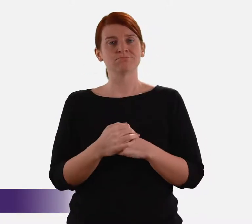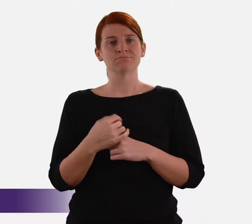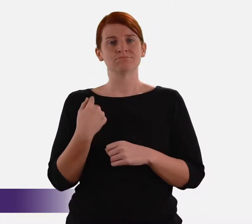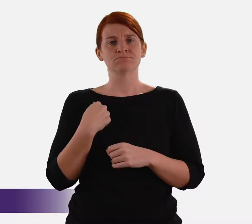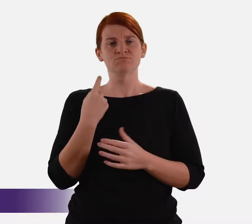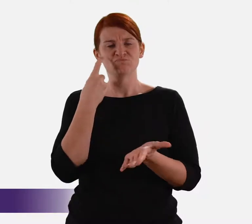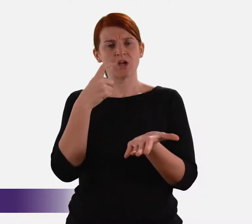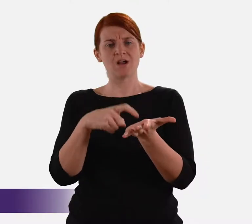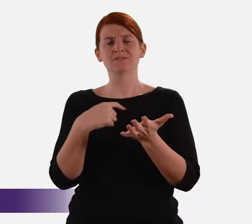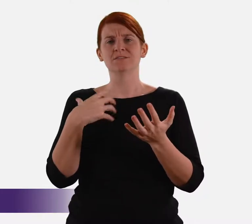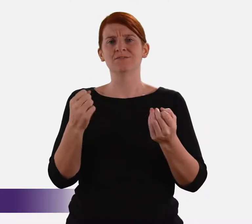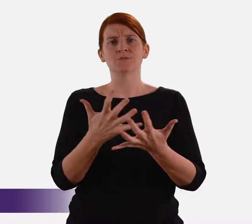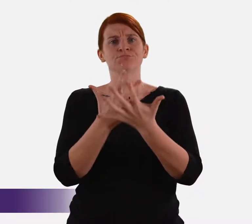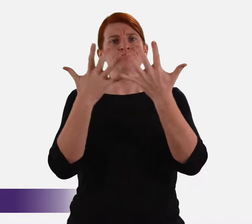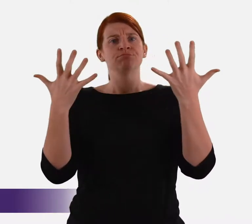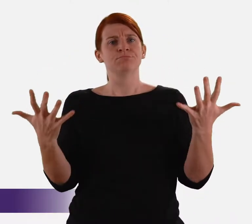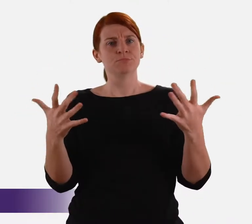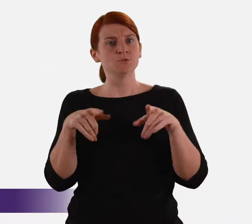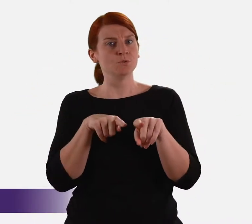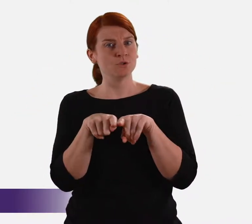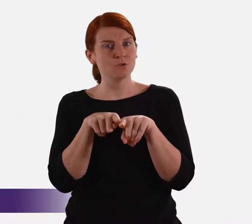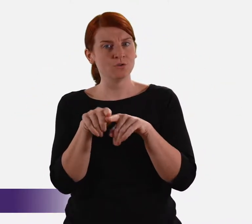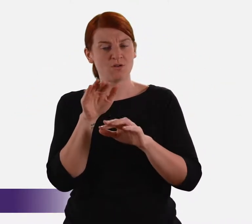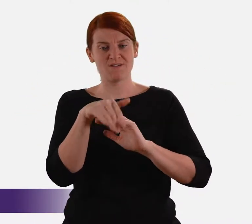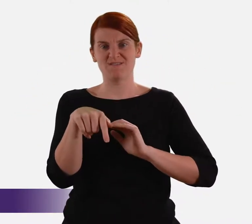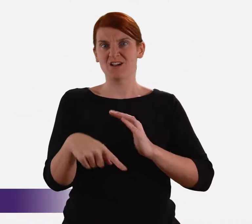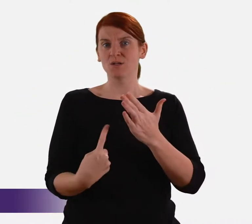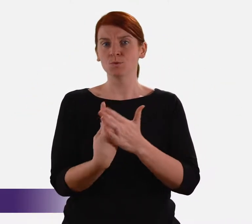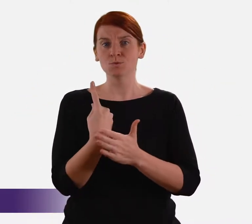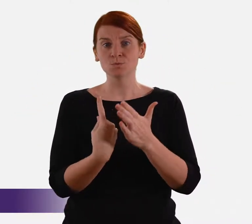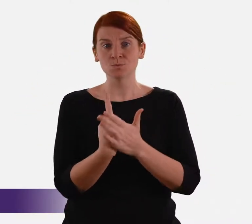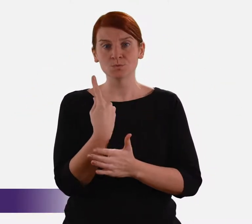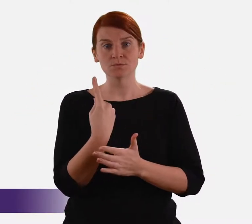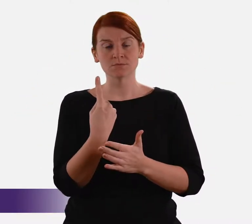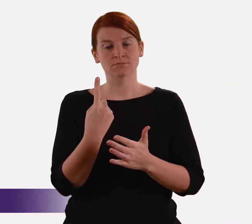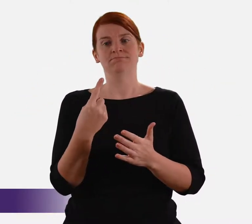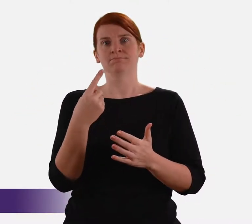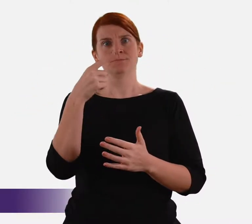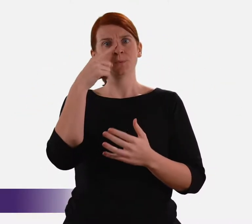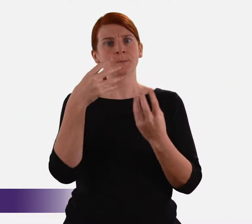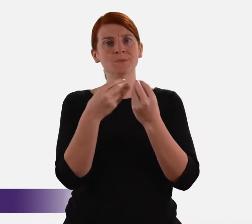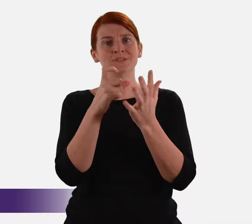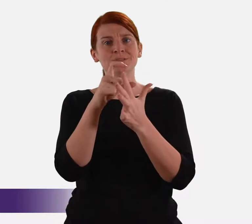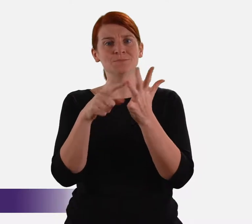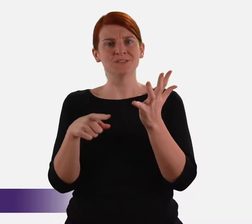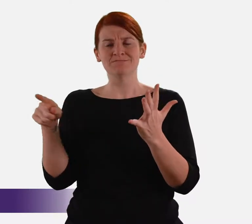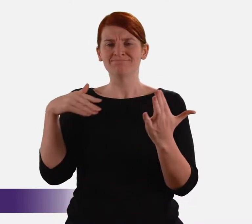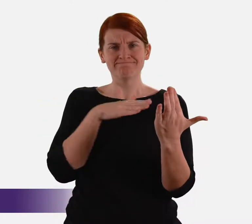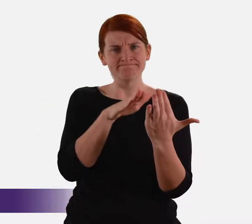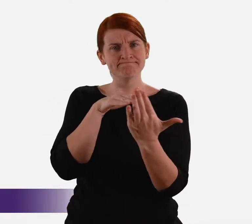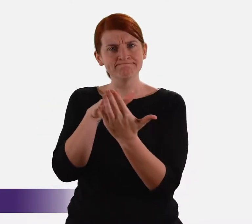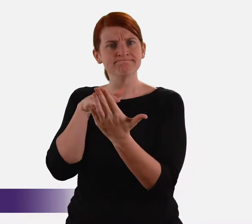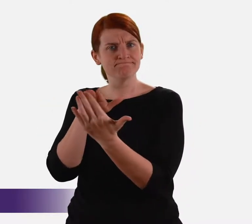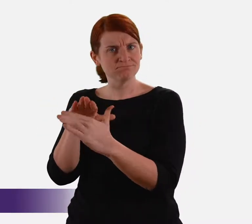I recognise that I have a great deal to learn about the issues confronting people with disability.